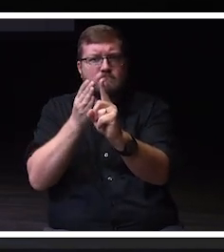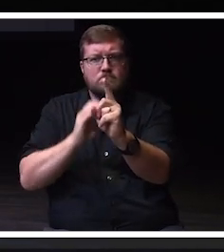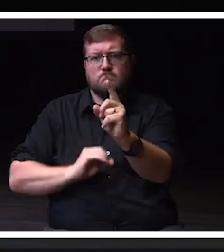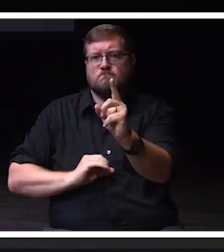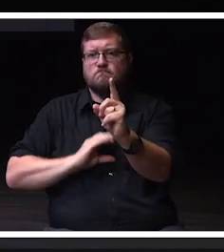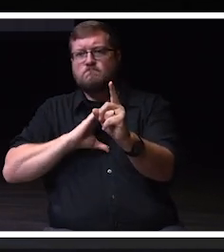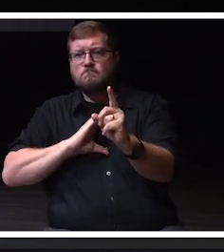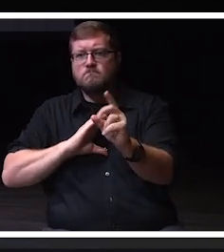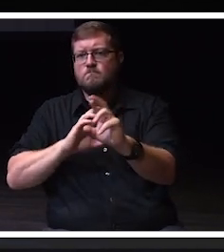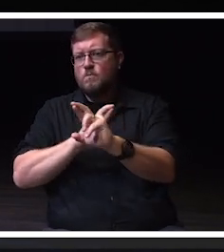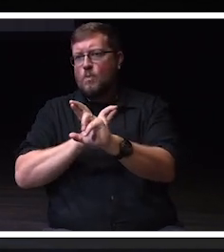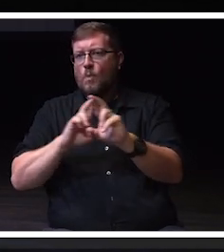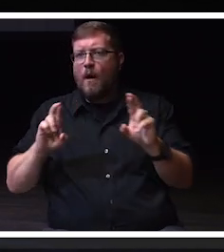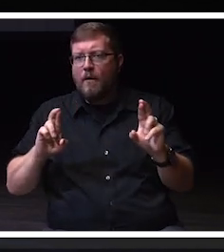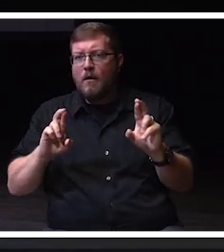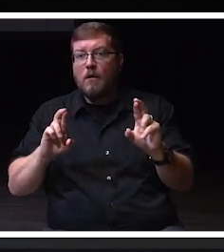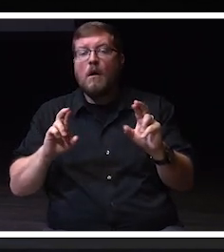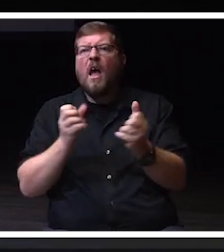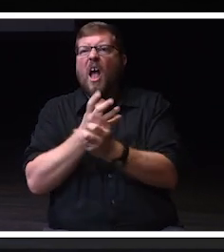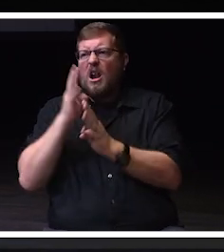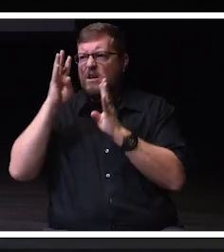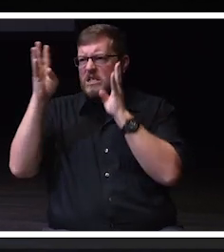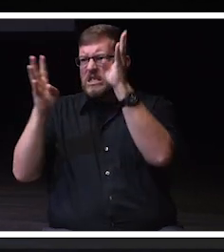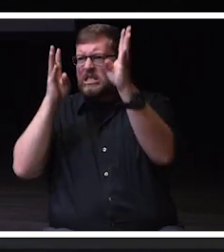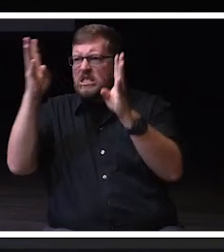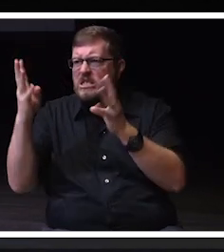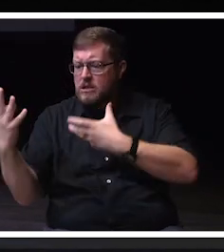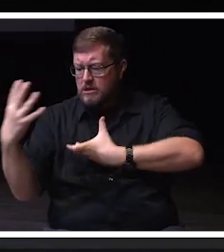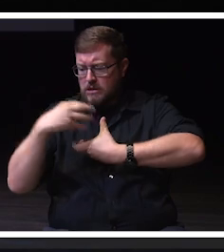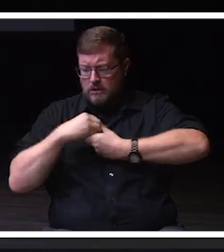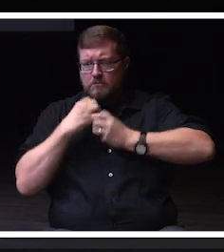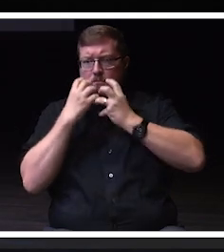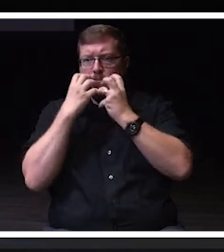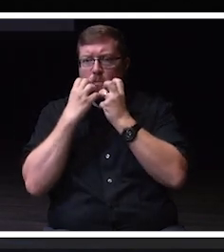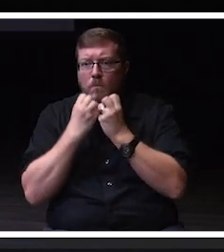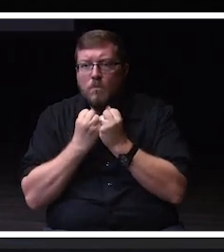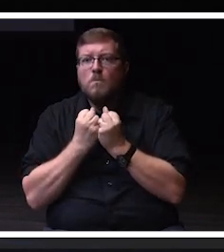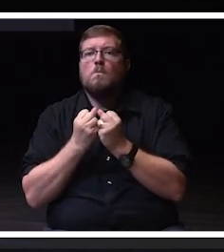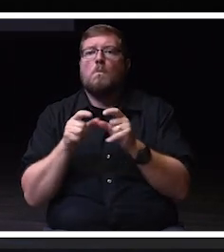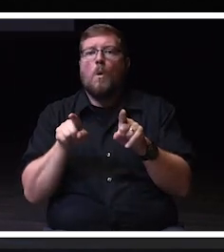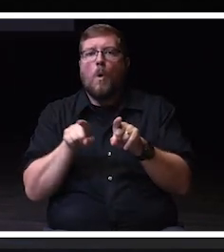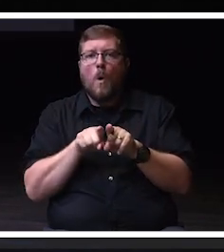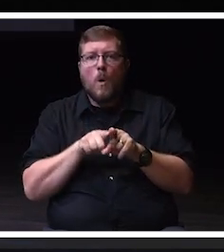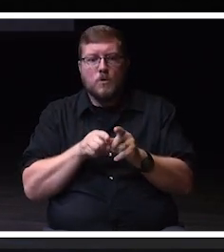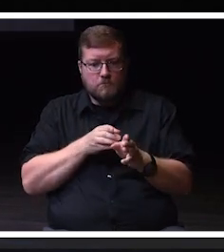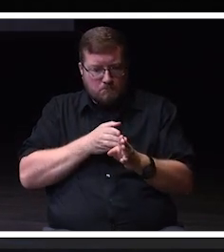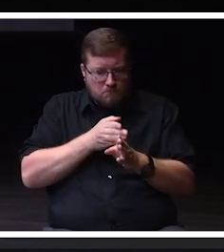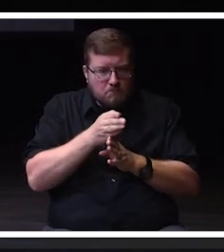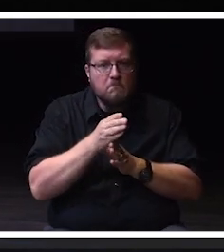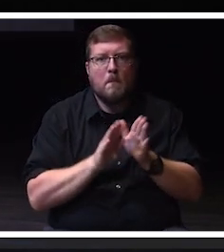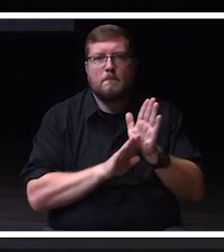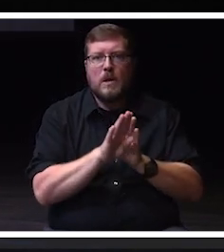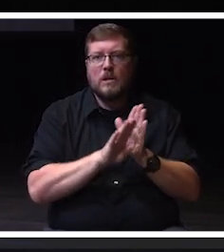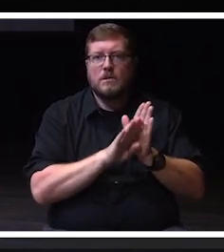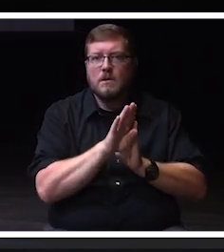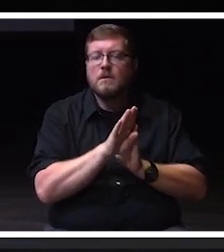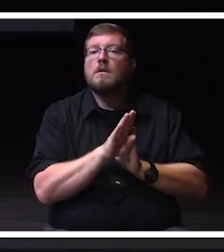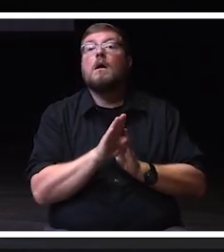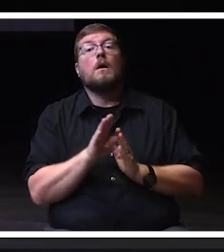We will embrace innovation and entrepreneurship as together we will inspire,